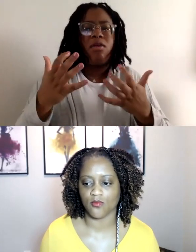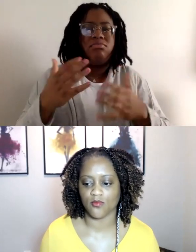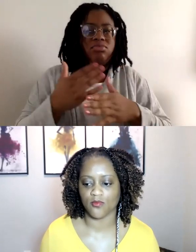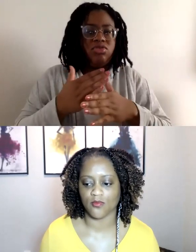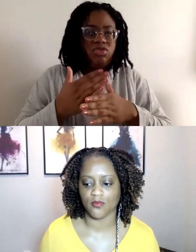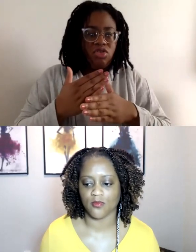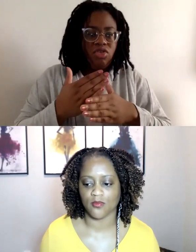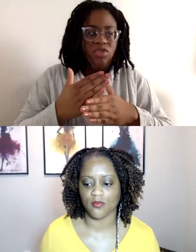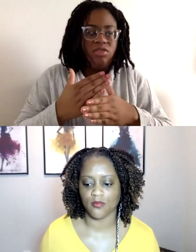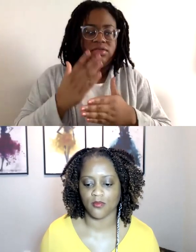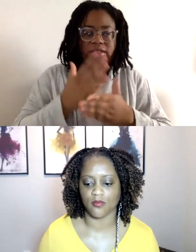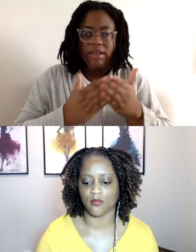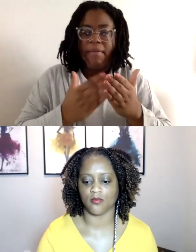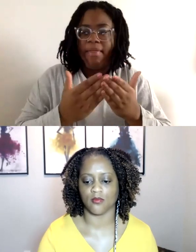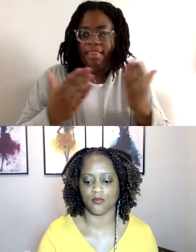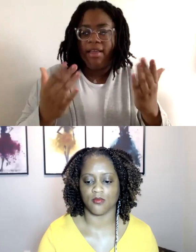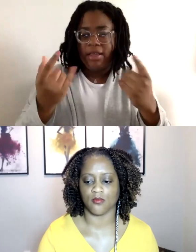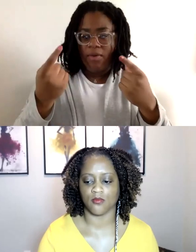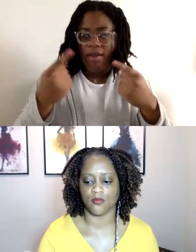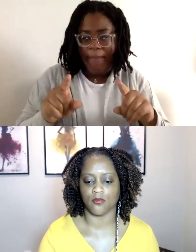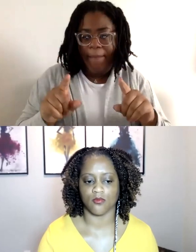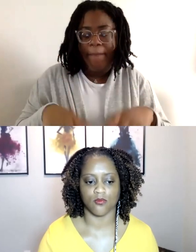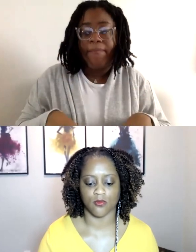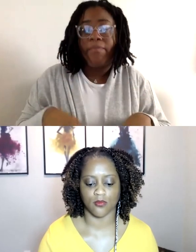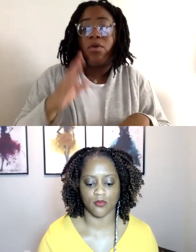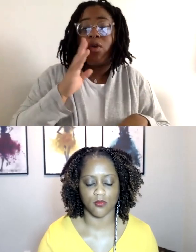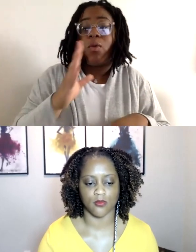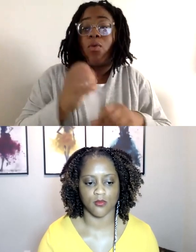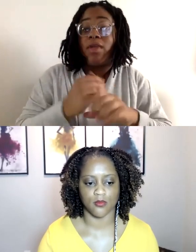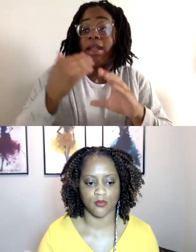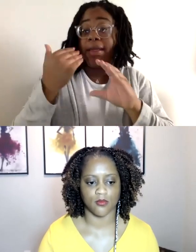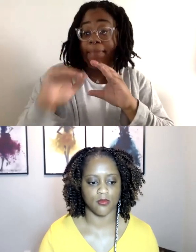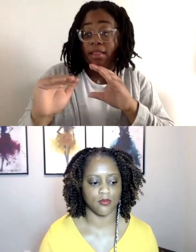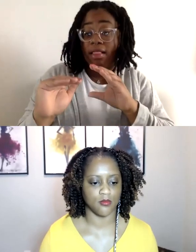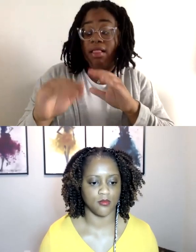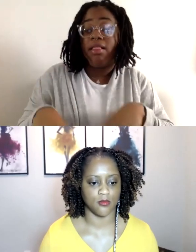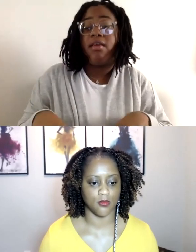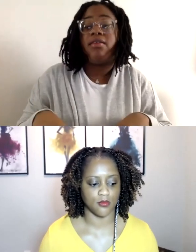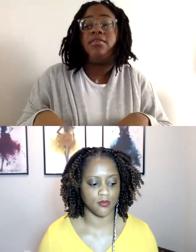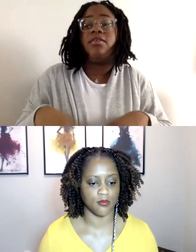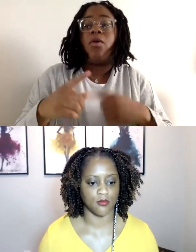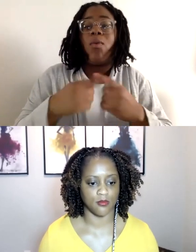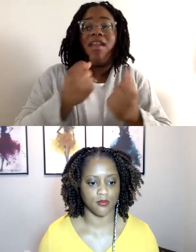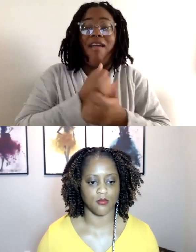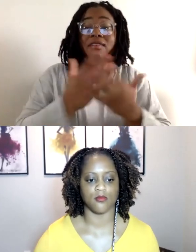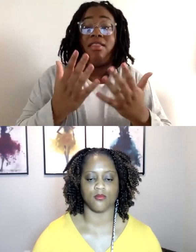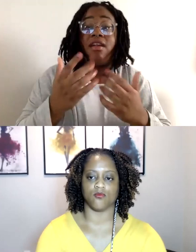just a couple things that'll be coming. You will receive an email letting you know, that when everything is up on the website, so that you can look.